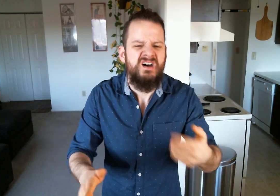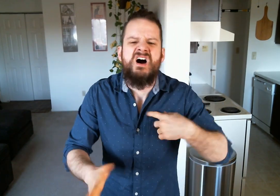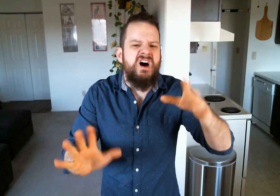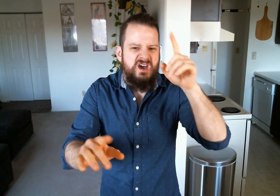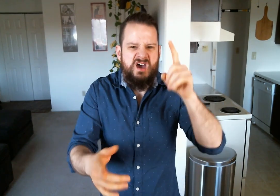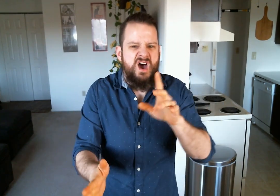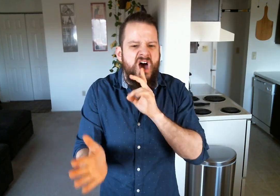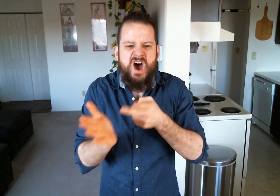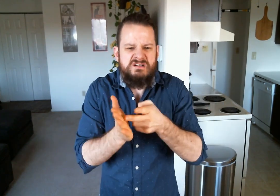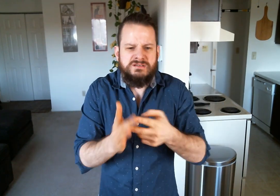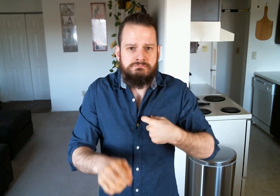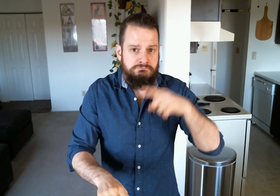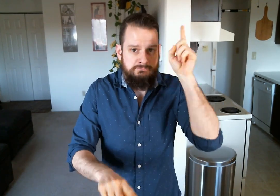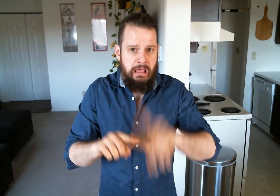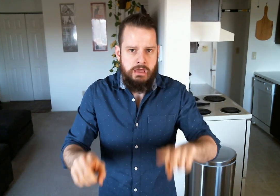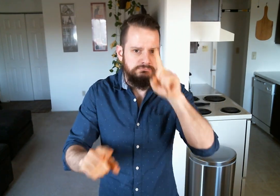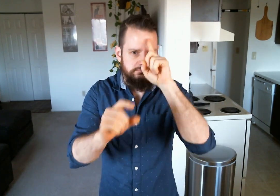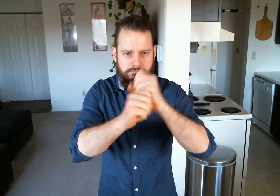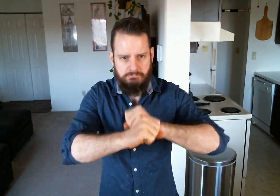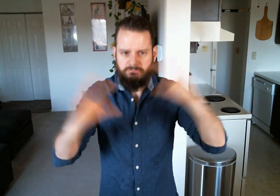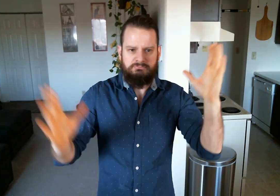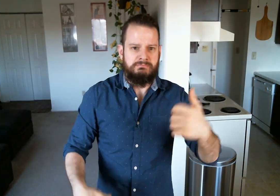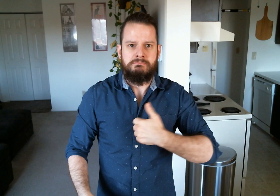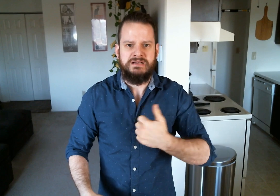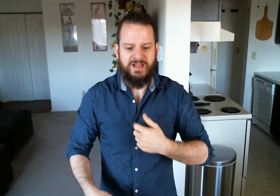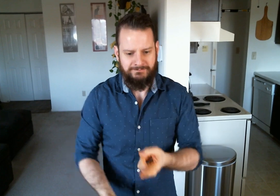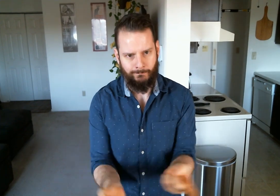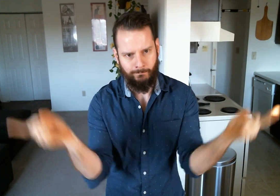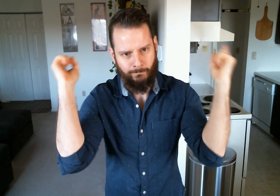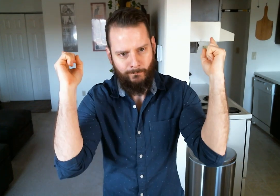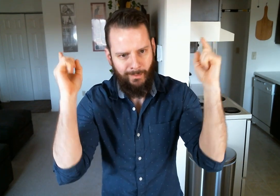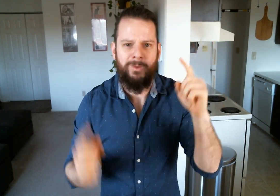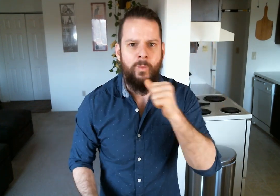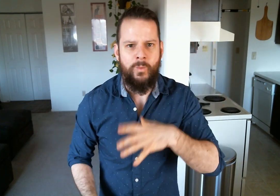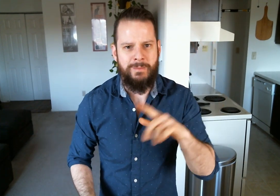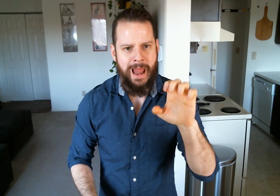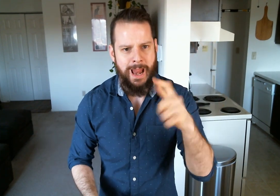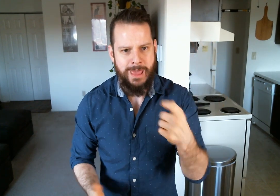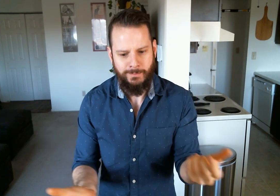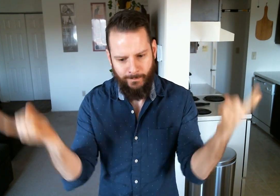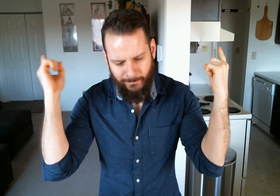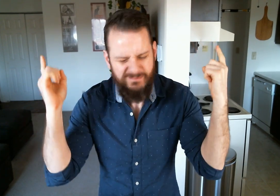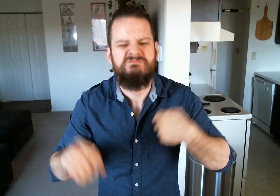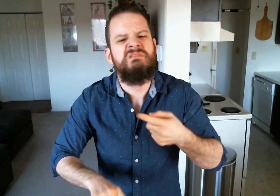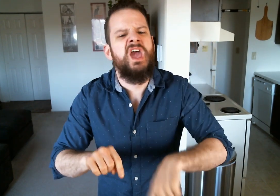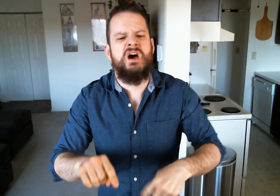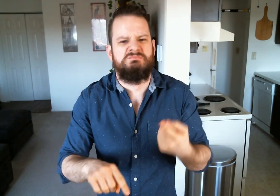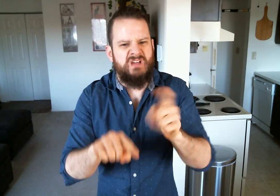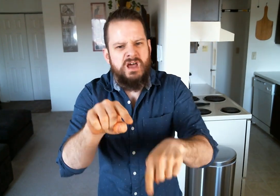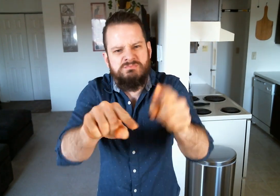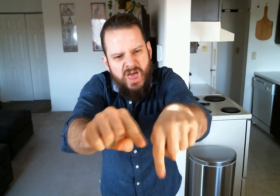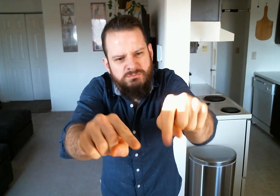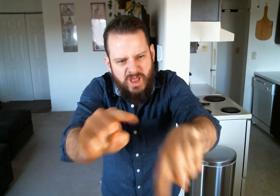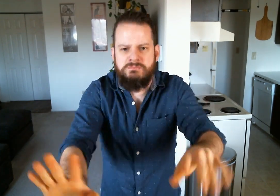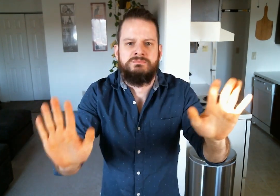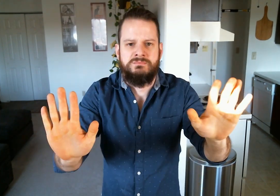Honestly, I just can't imagine myself to get laid with a woman and be between her legs! I just can't! I can't and cannot!